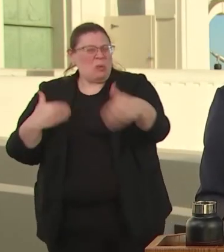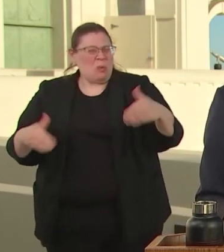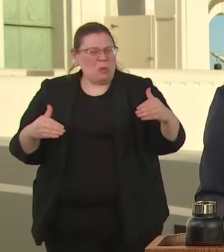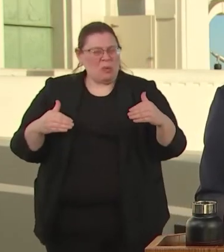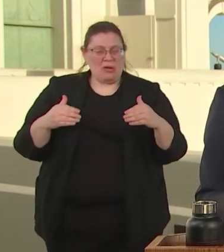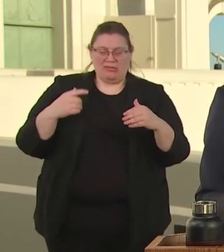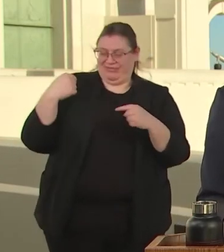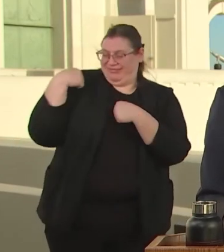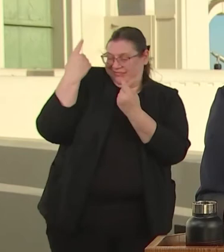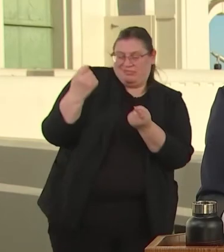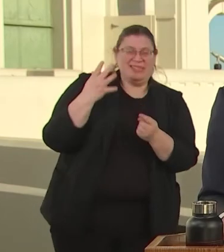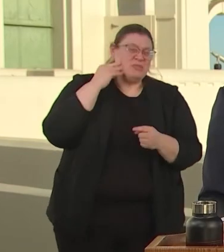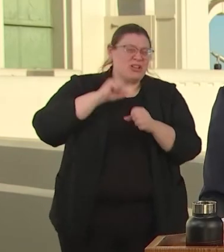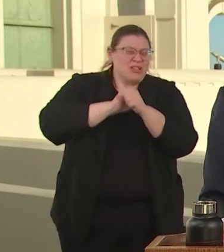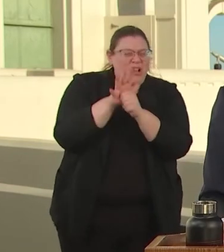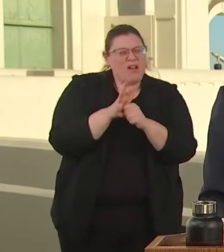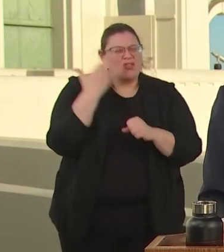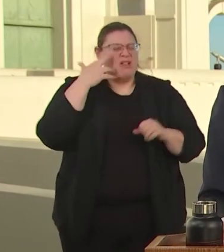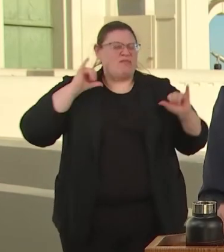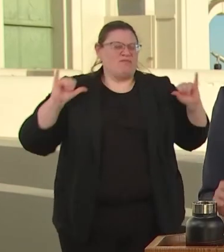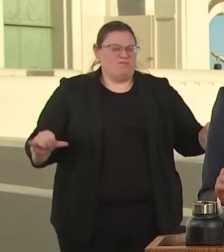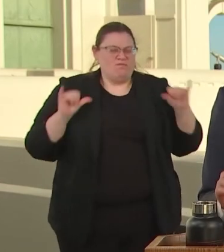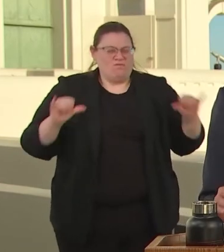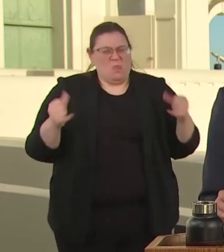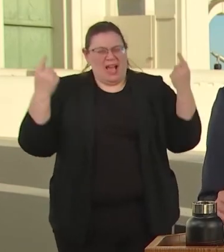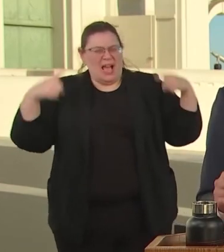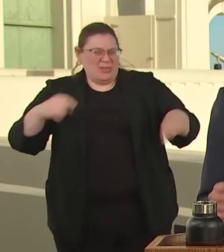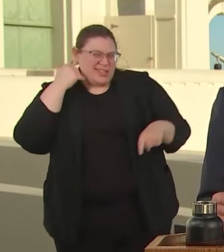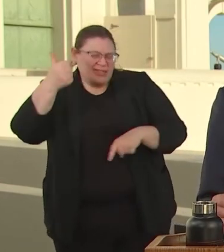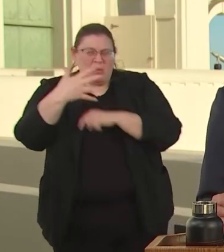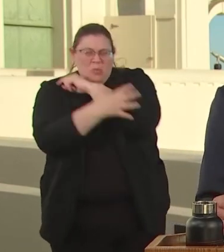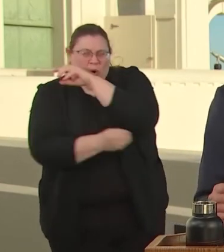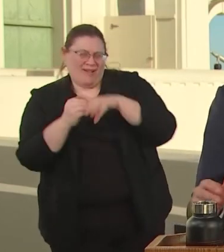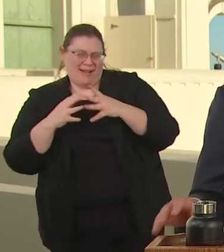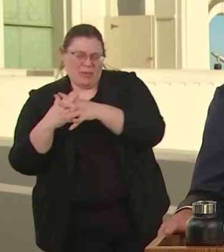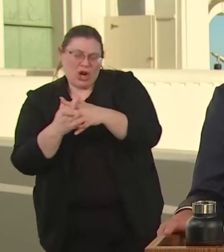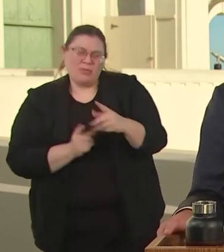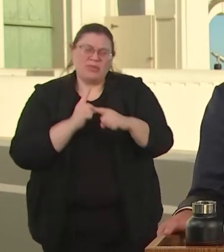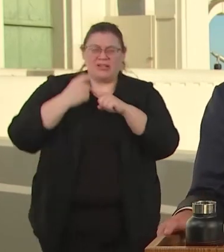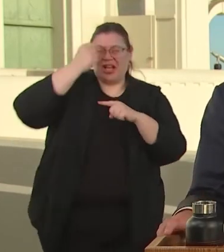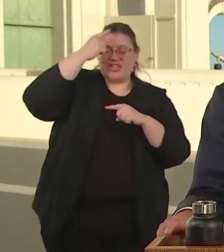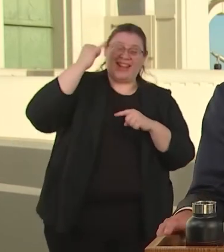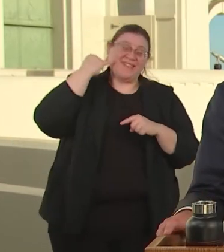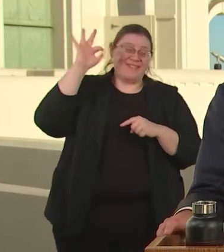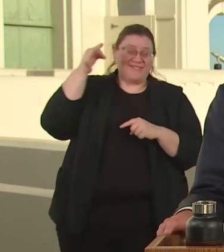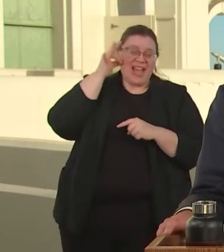AMERICA BUT ALSO POINT ED TO